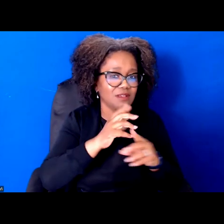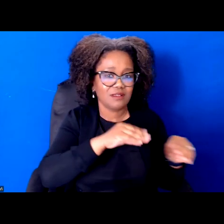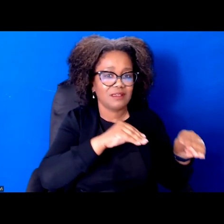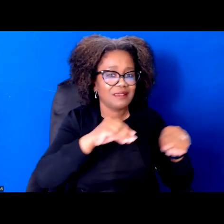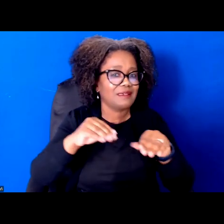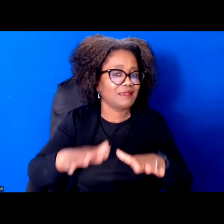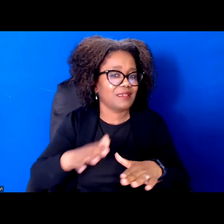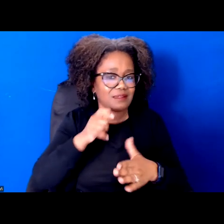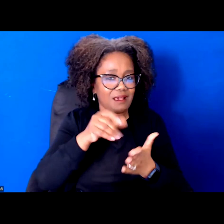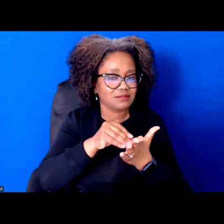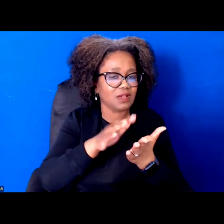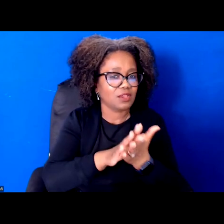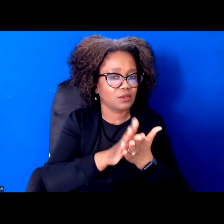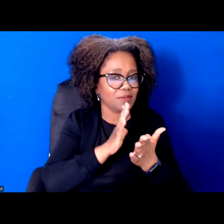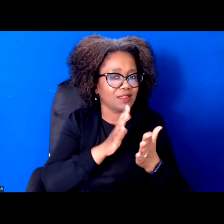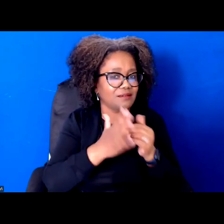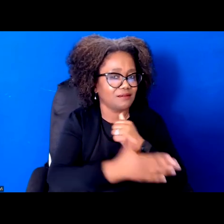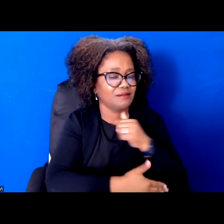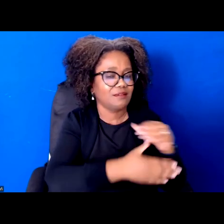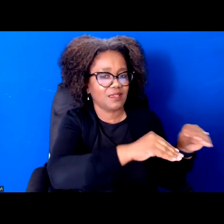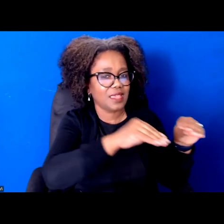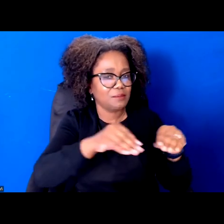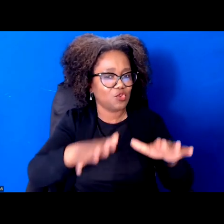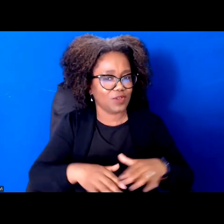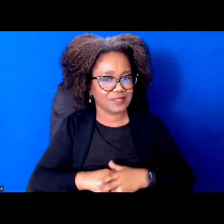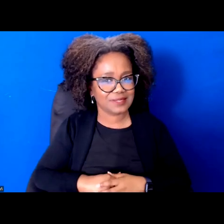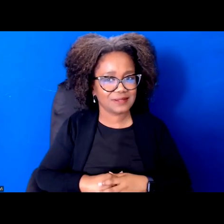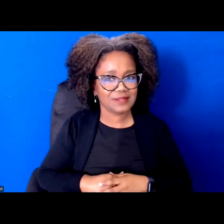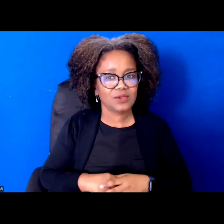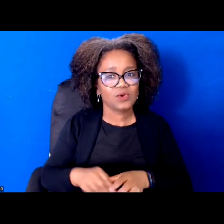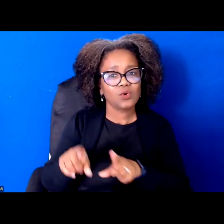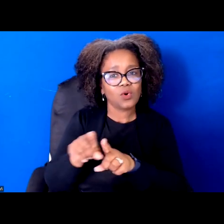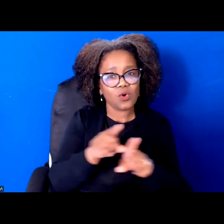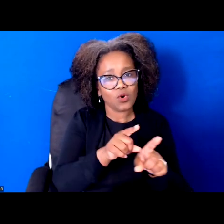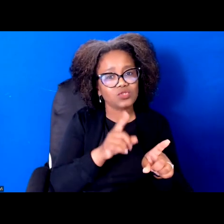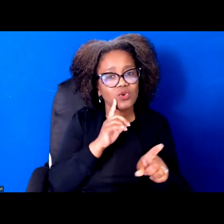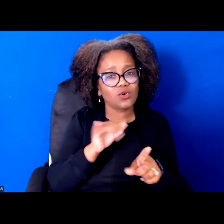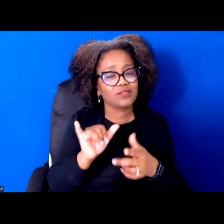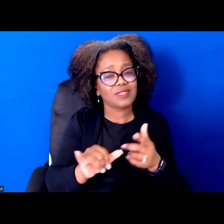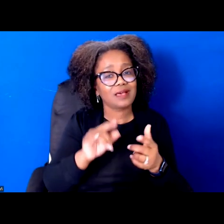to close commercial property tax loopholes. You know, that costs our county billions of dollars of resources for our schools and communities,